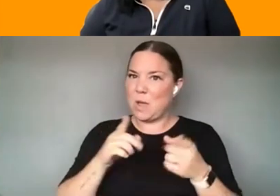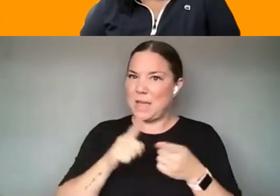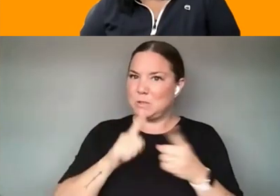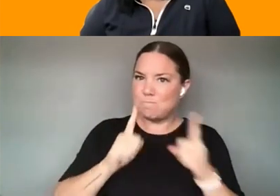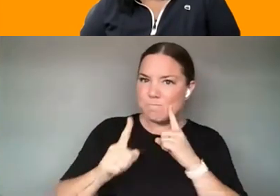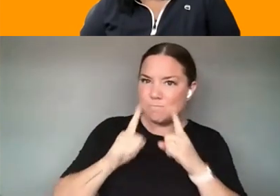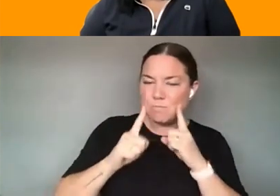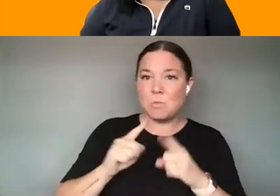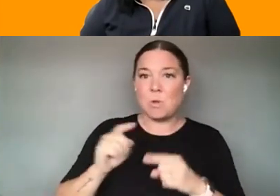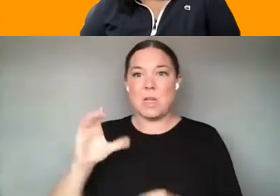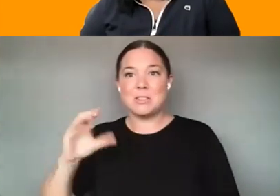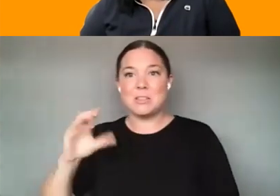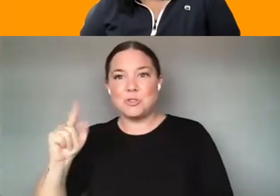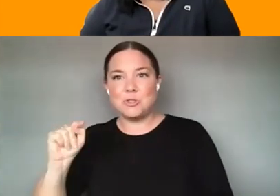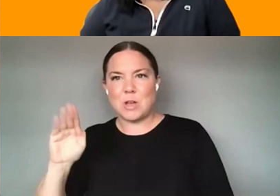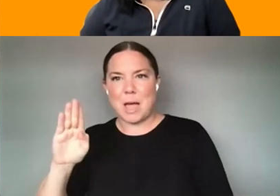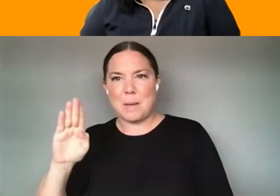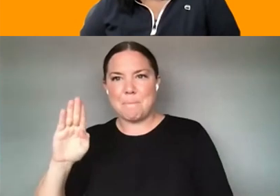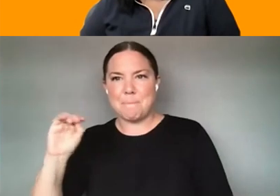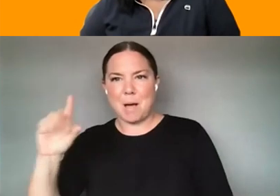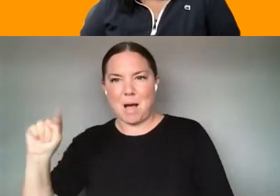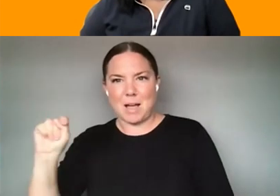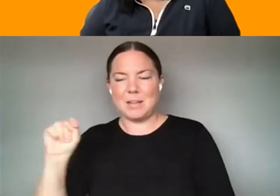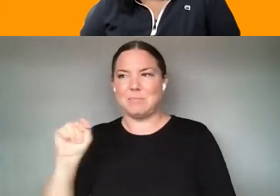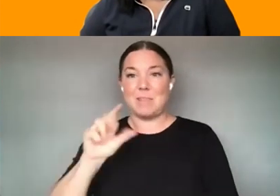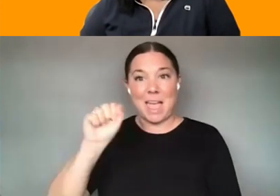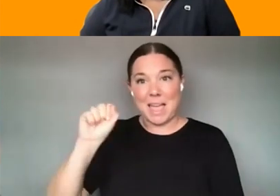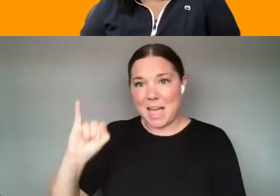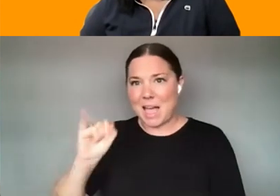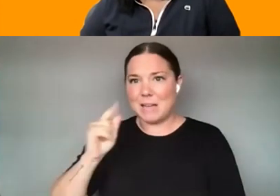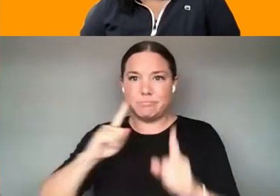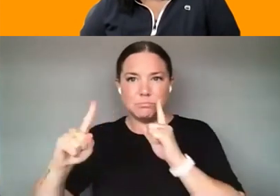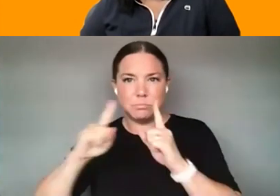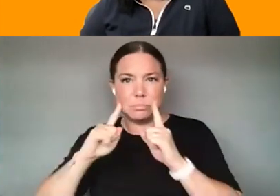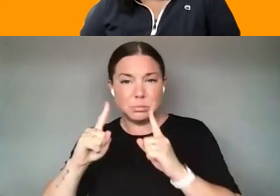AND IMAGINING THAT WE CAN JUST WITH A CELL PHONE AND IT DOESN'T HAVE TO BE A SMARTPHONE IT CAN BE